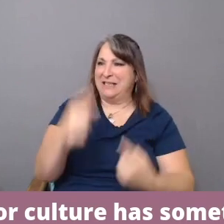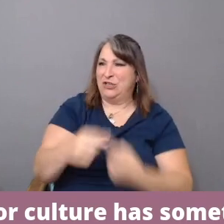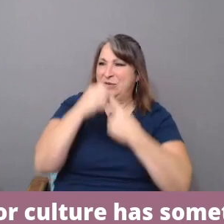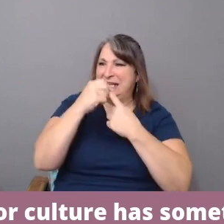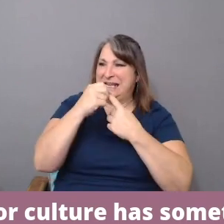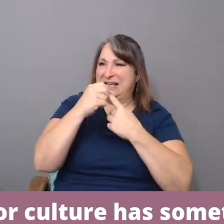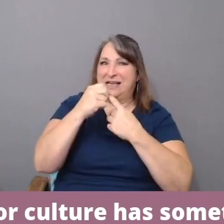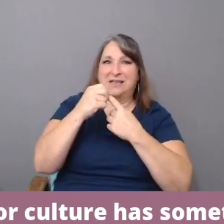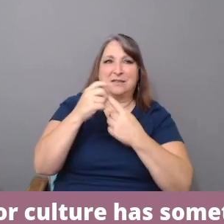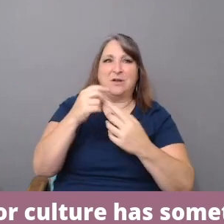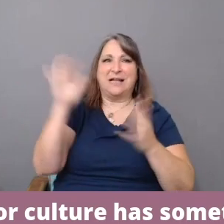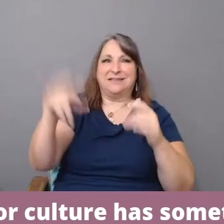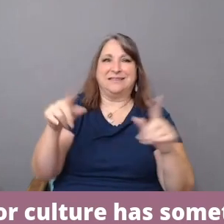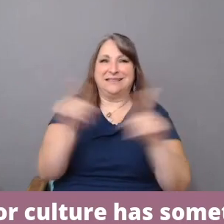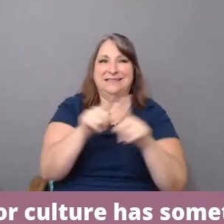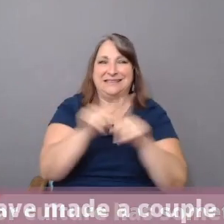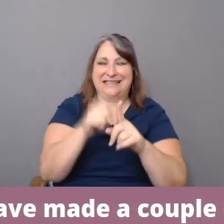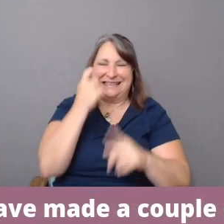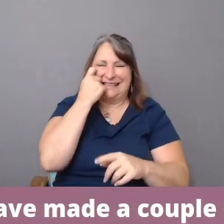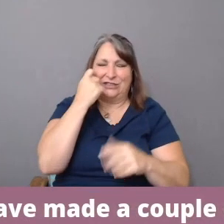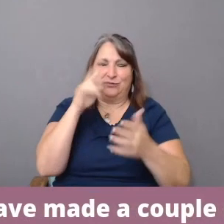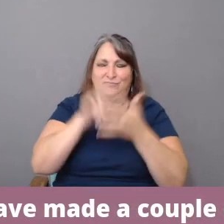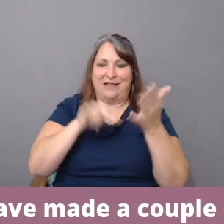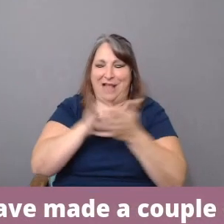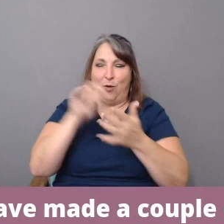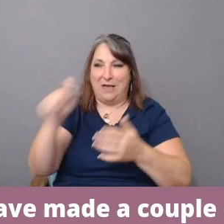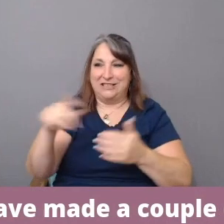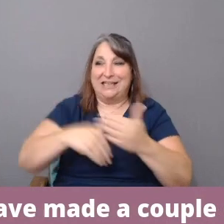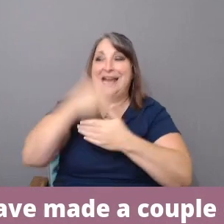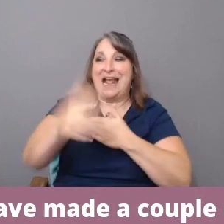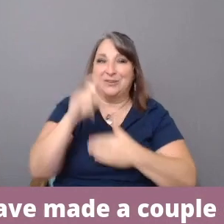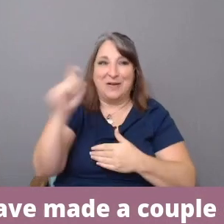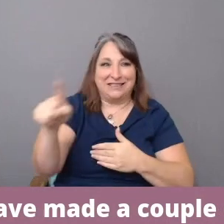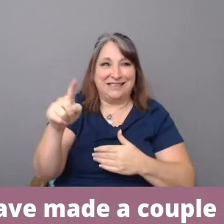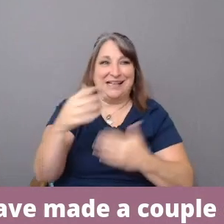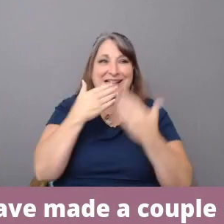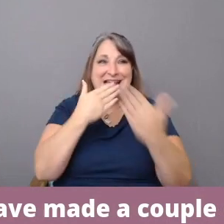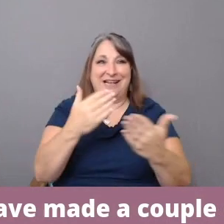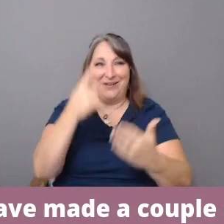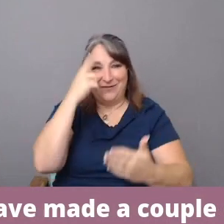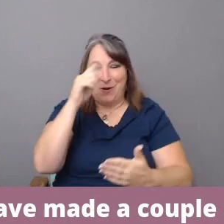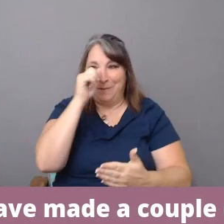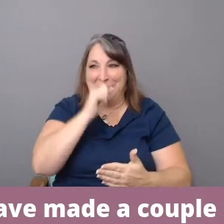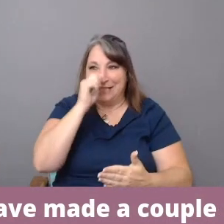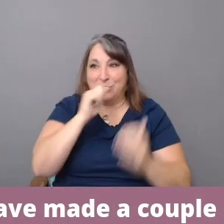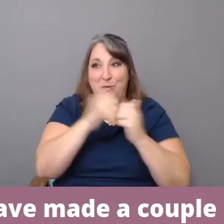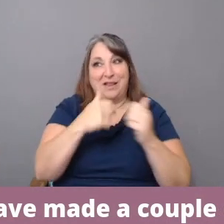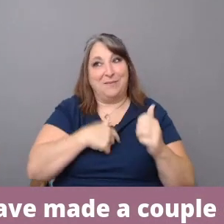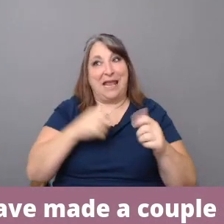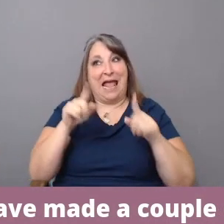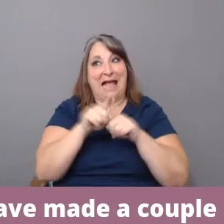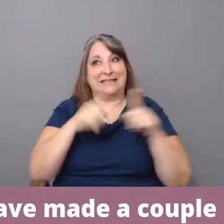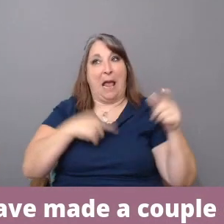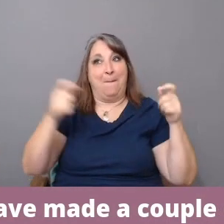Oh, I'm sorry. That's a repeat. Sorry. Thank you for bearing with me here in my moderation.